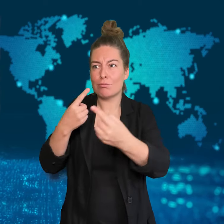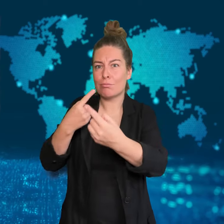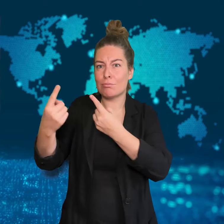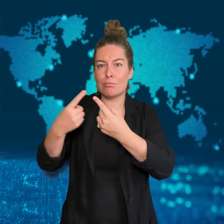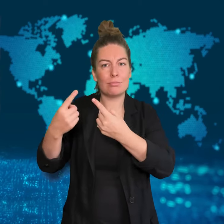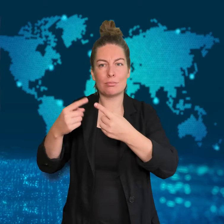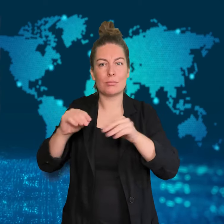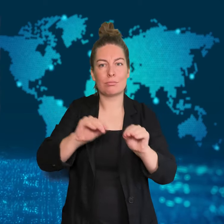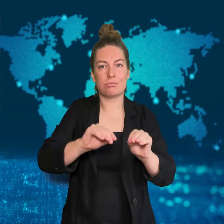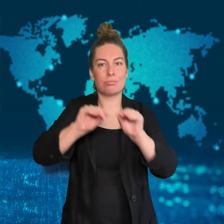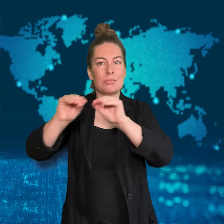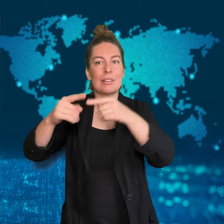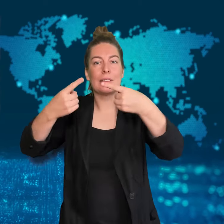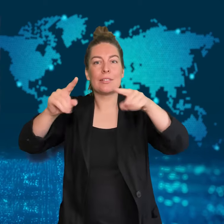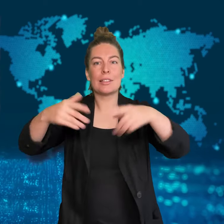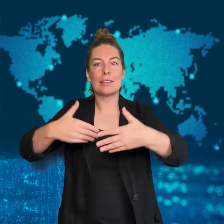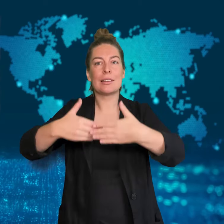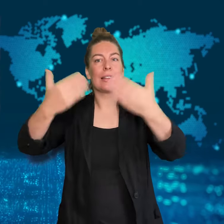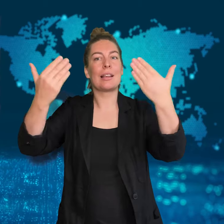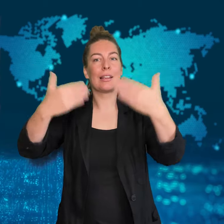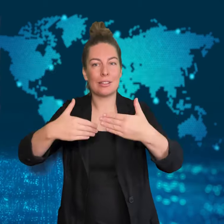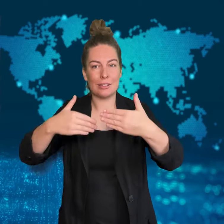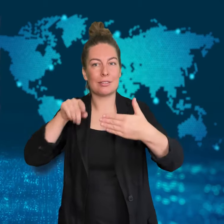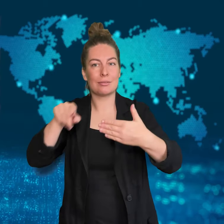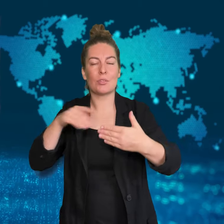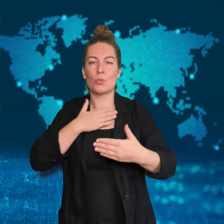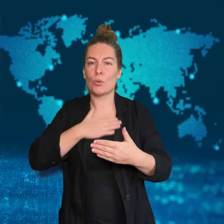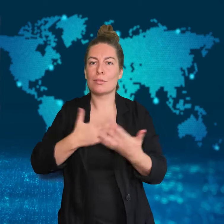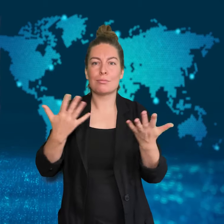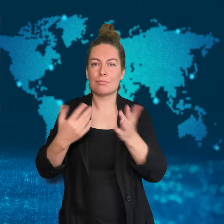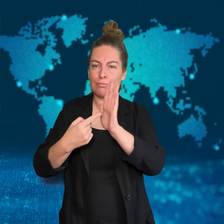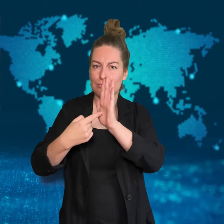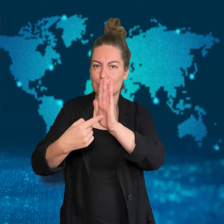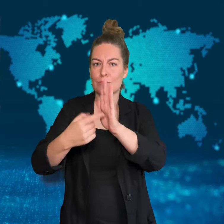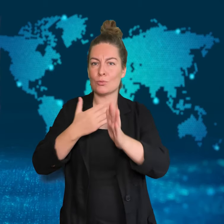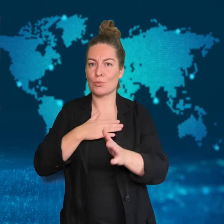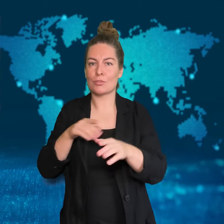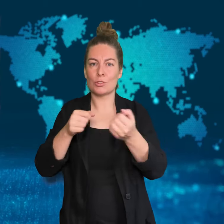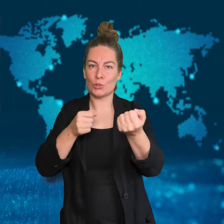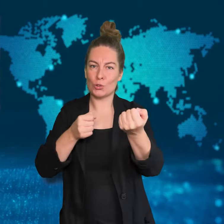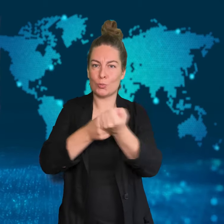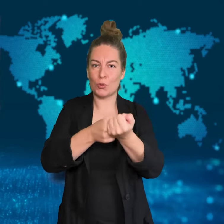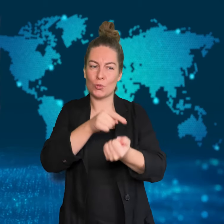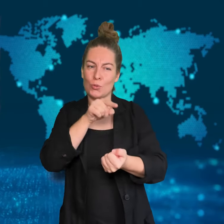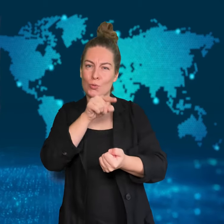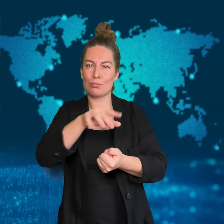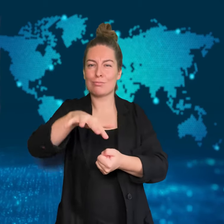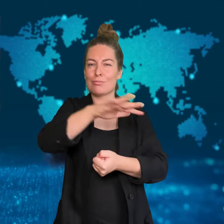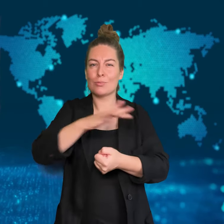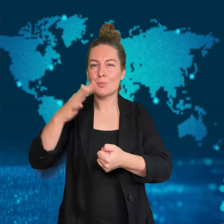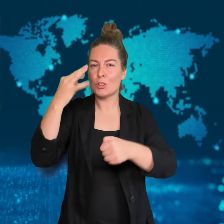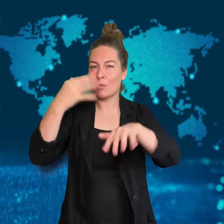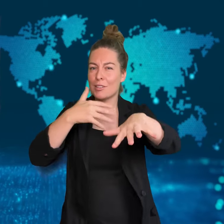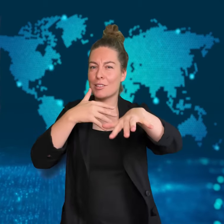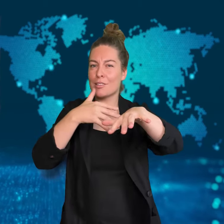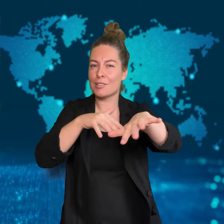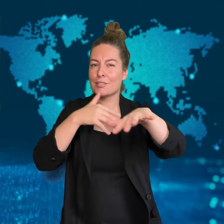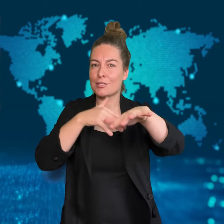She postponed a cabinet meeting that was scheduled for the day to